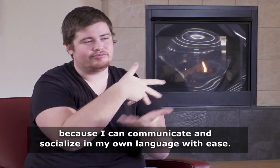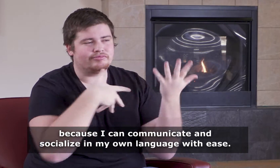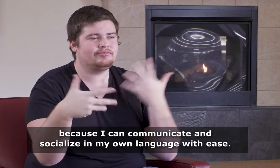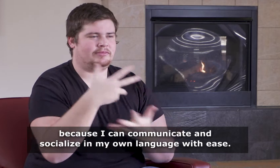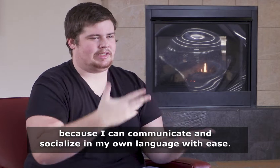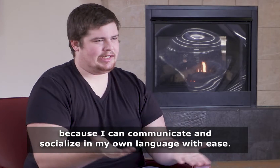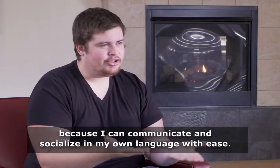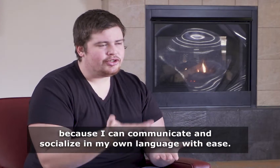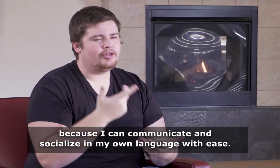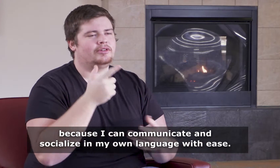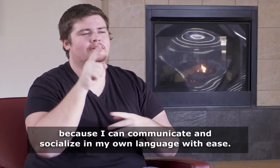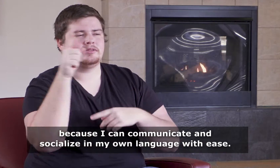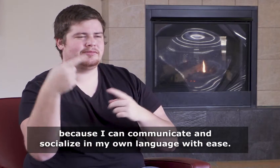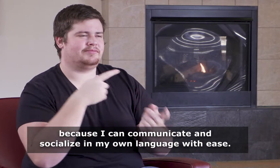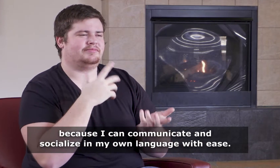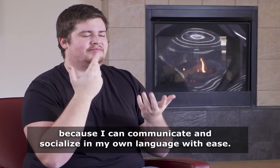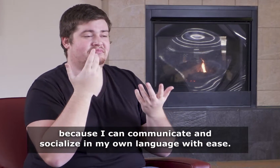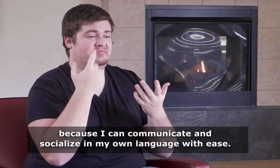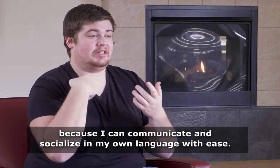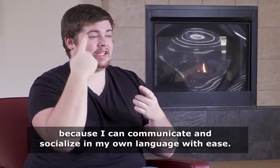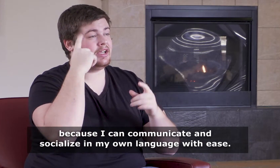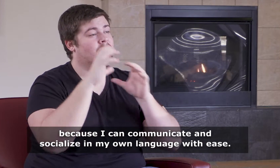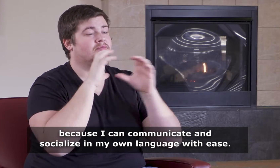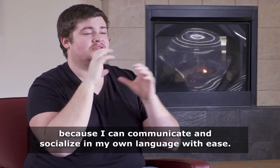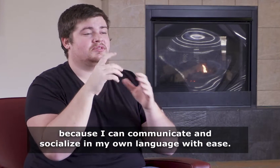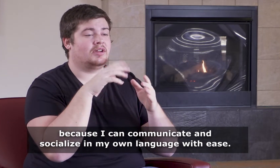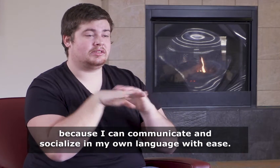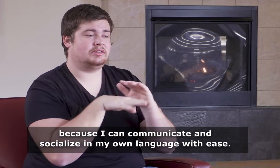in my own language with ease.